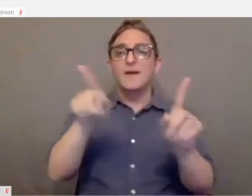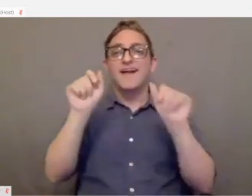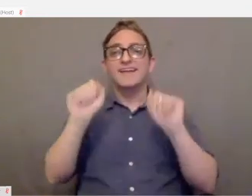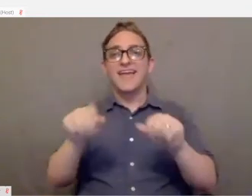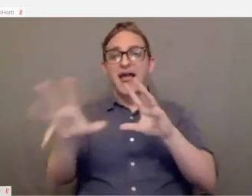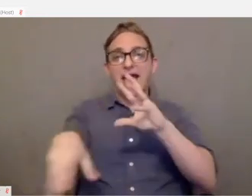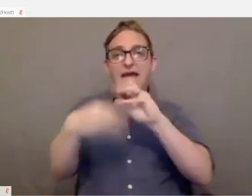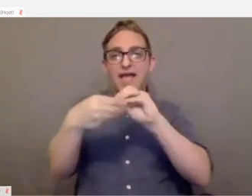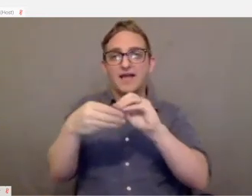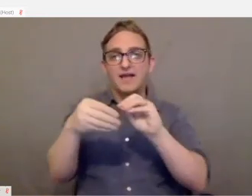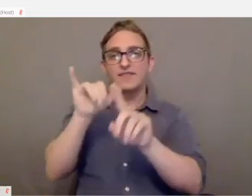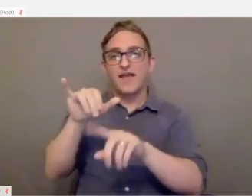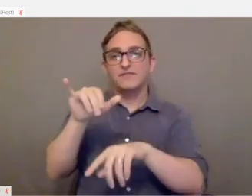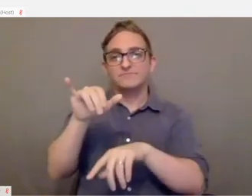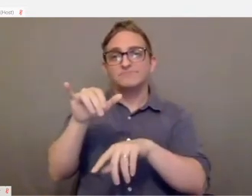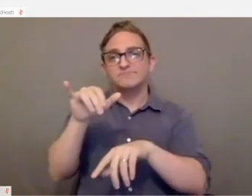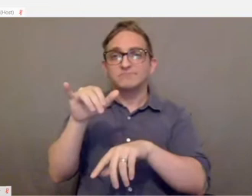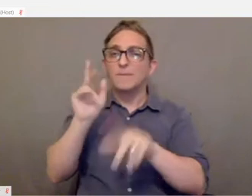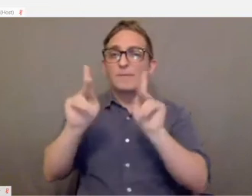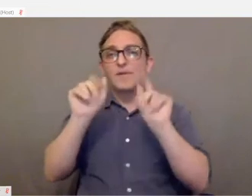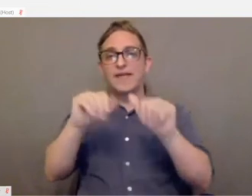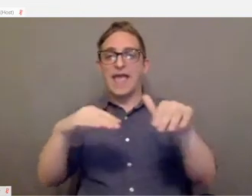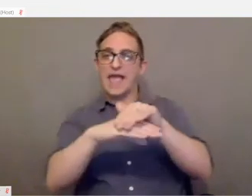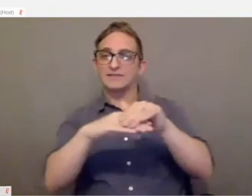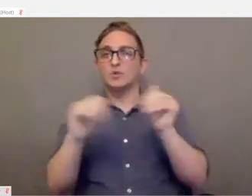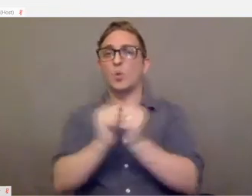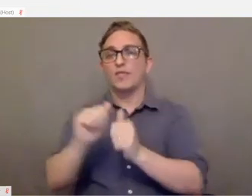platforms that people will be able to access directly what they need.